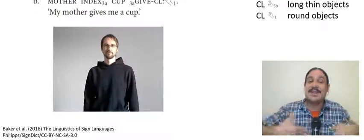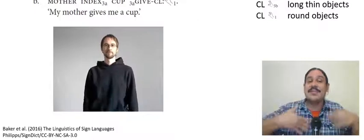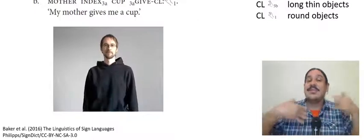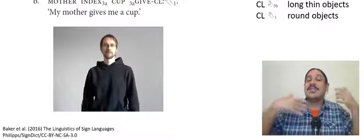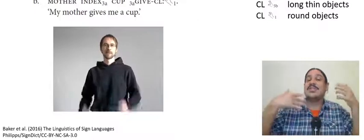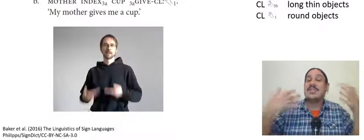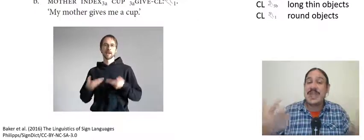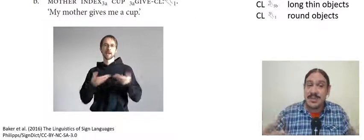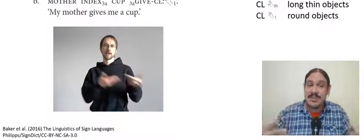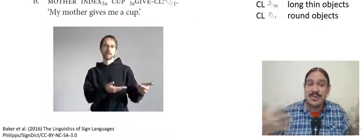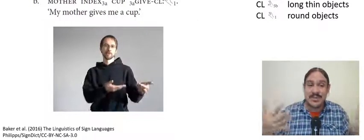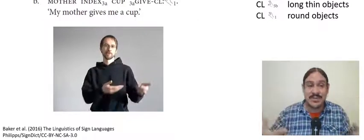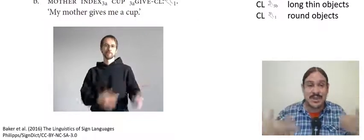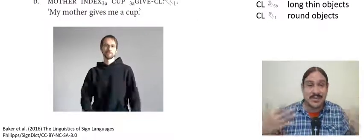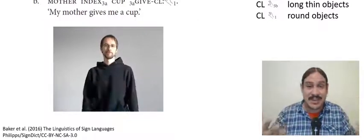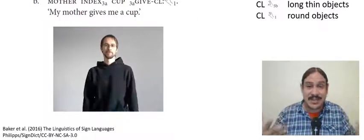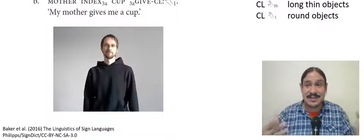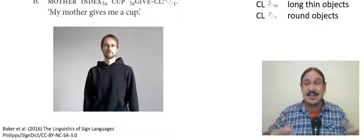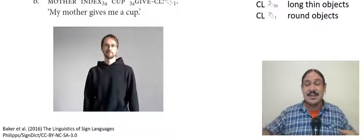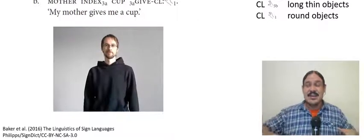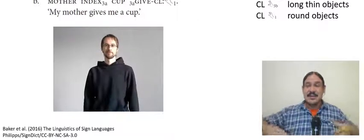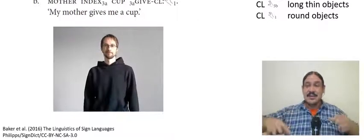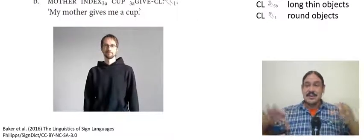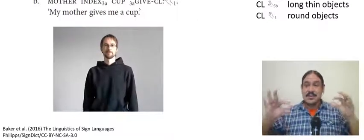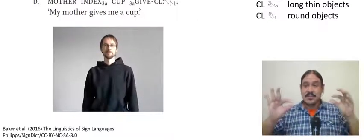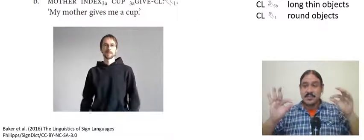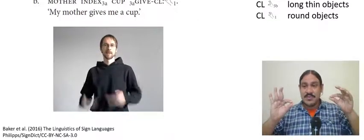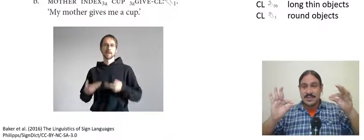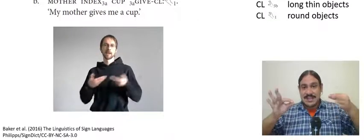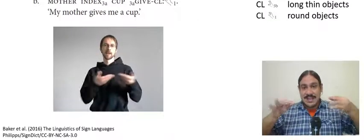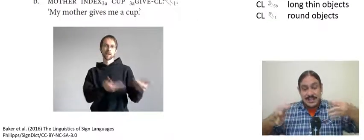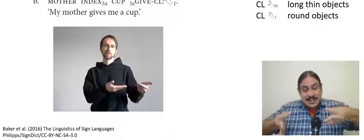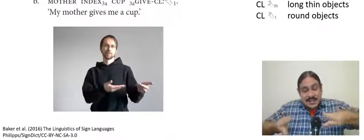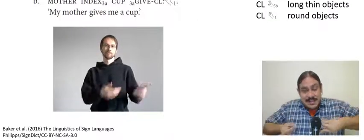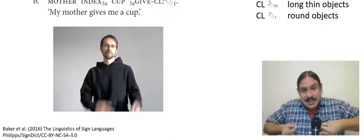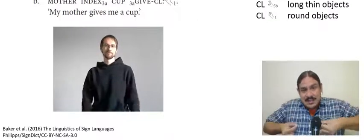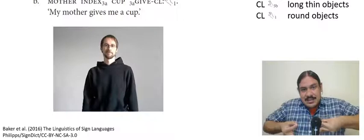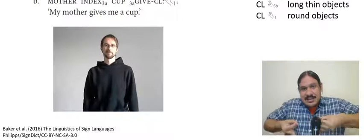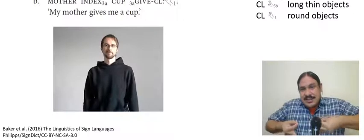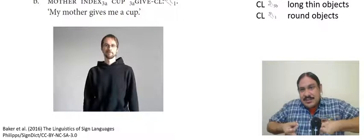giving of a round object so you can give a long thin object like